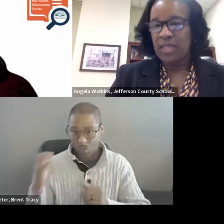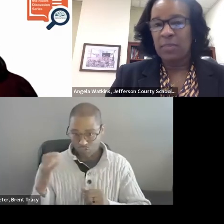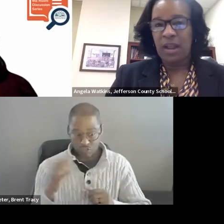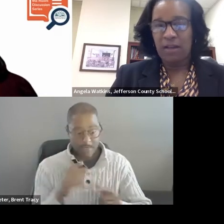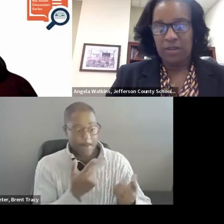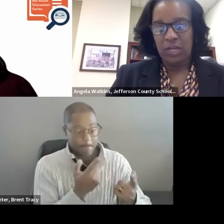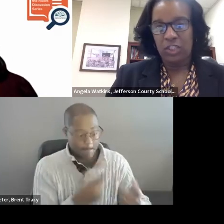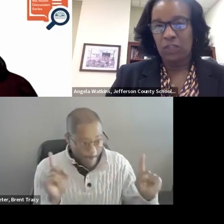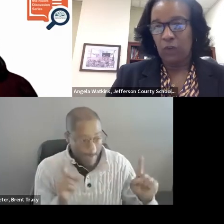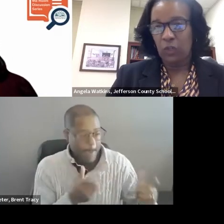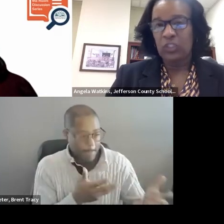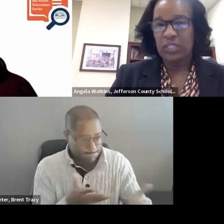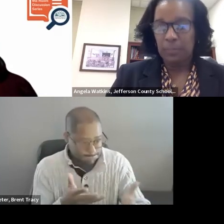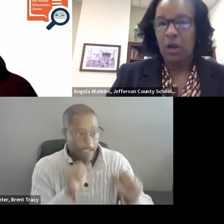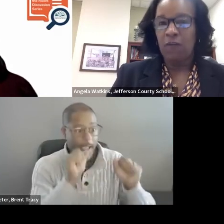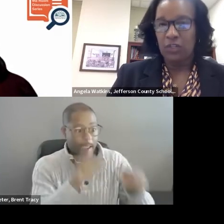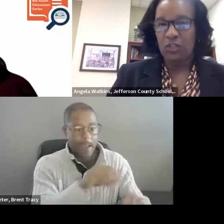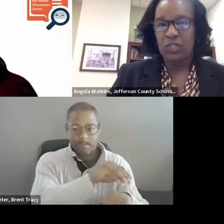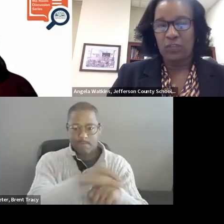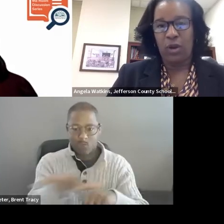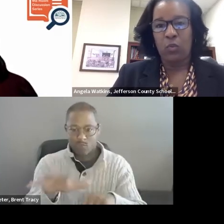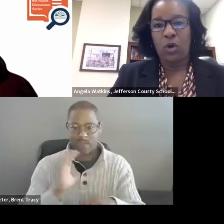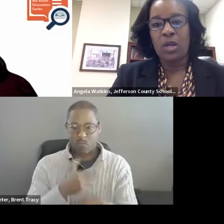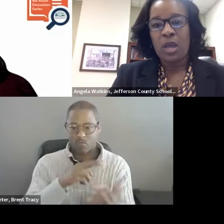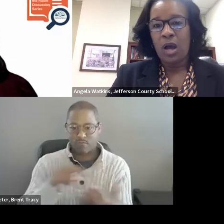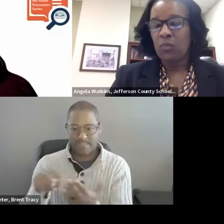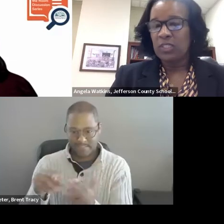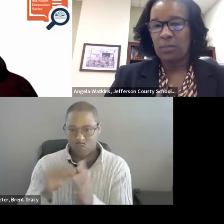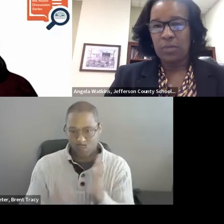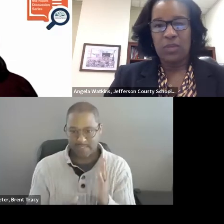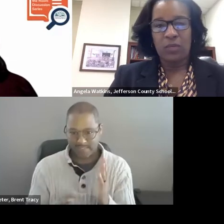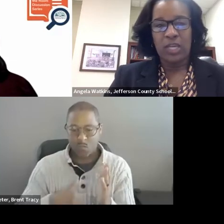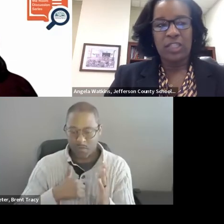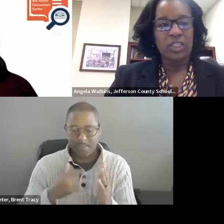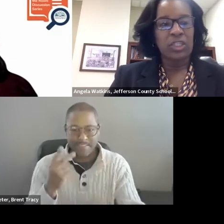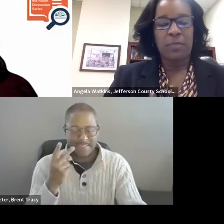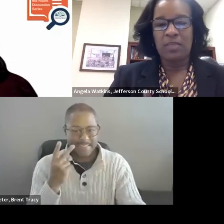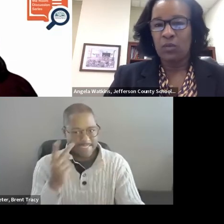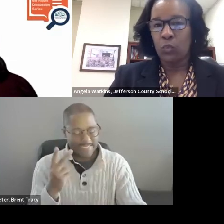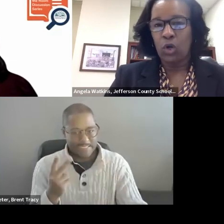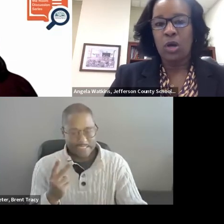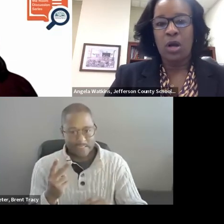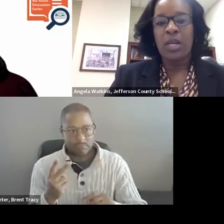That has been our foundation first. Stepping off into this framework, was to build that relationship and then work on